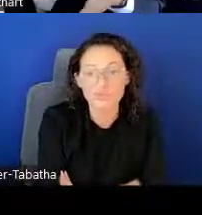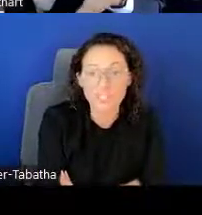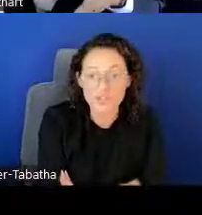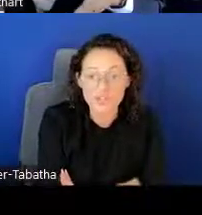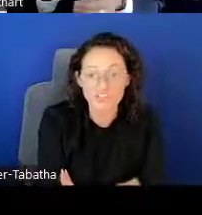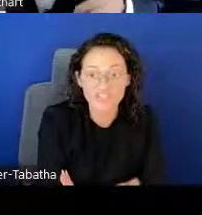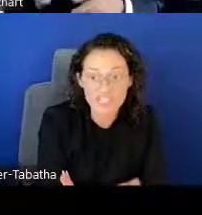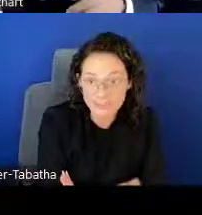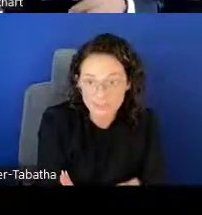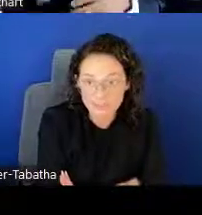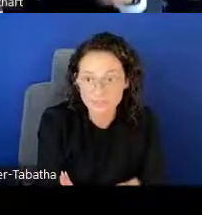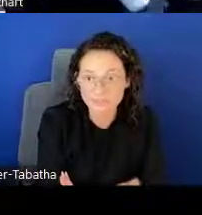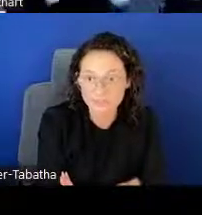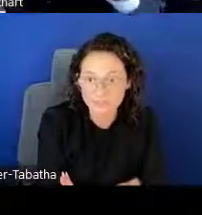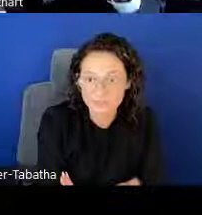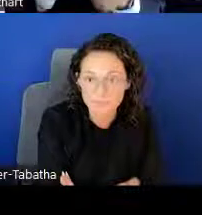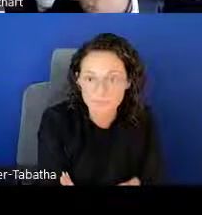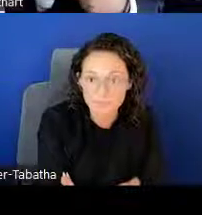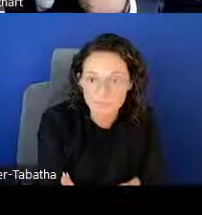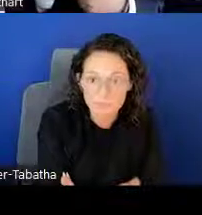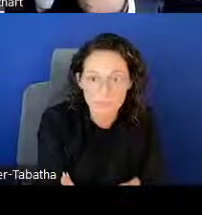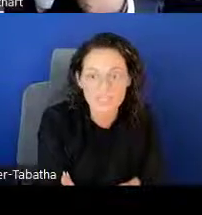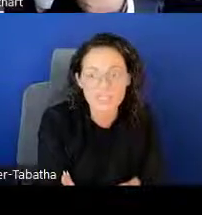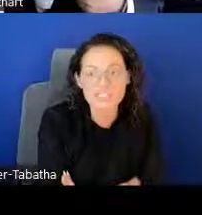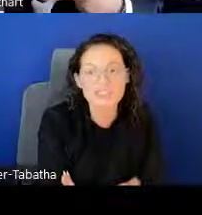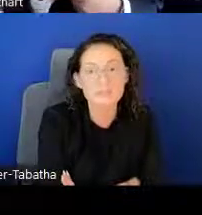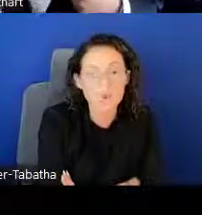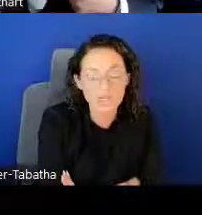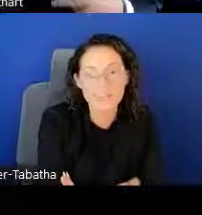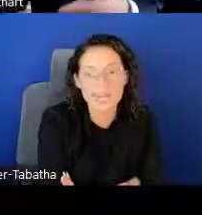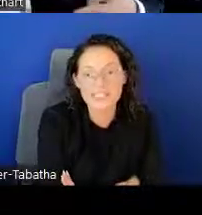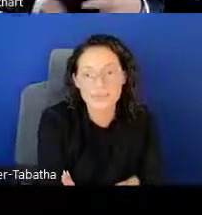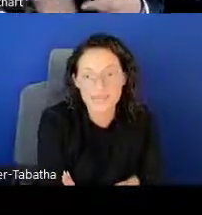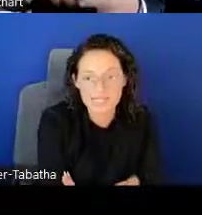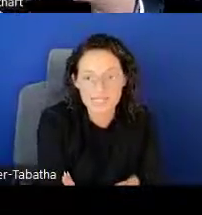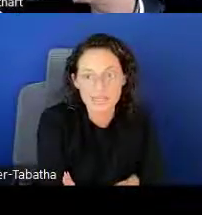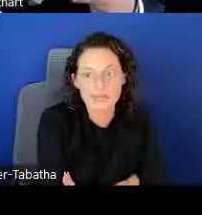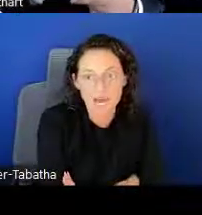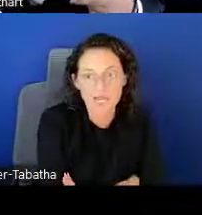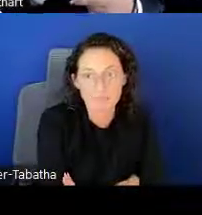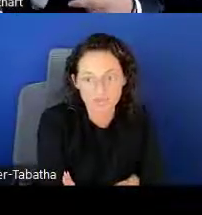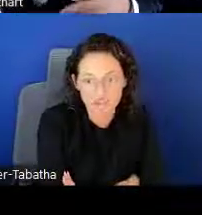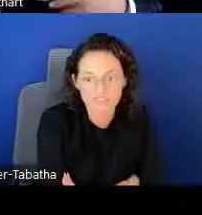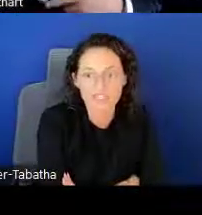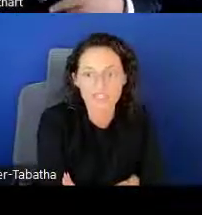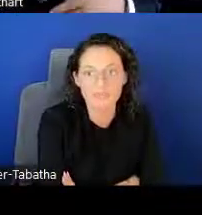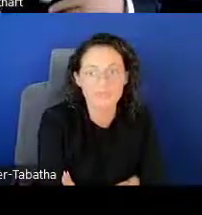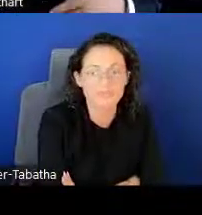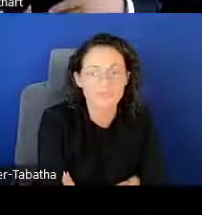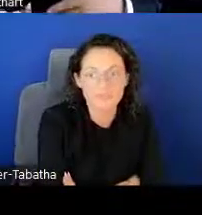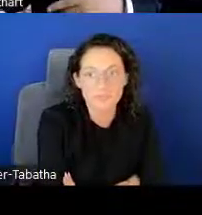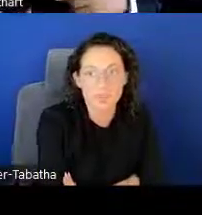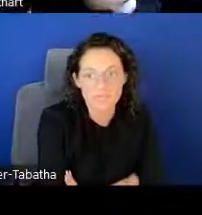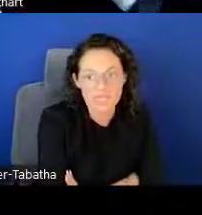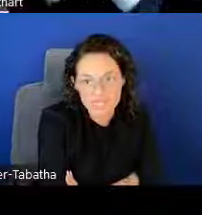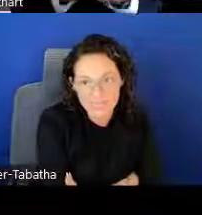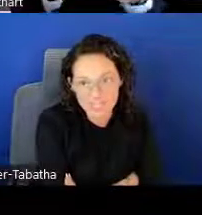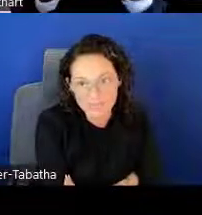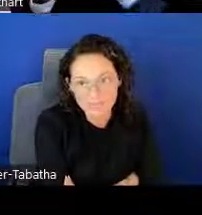Research funding, it must be supported by a domestic nonprofit organization,